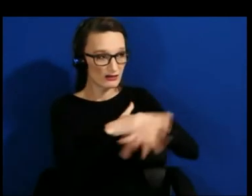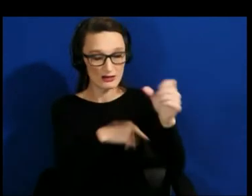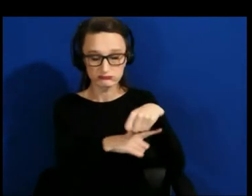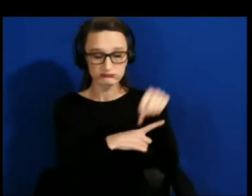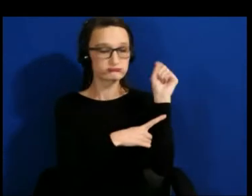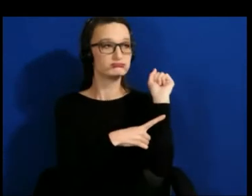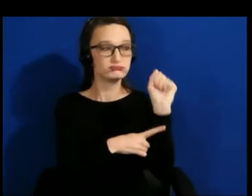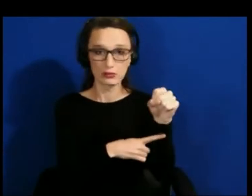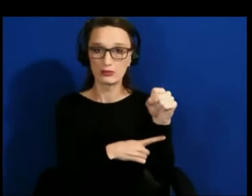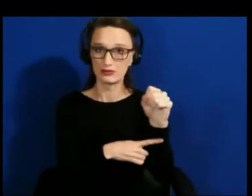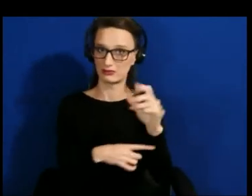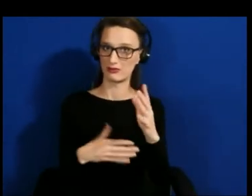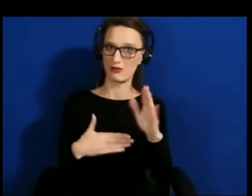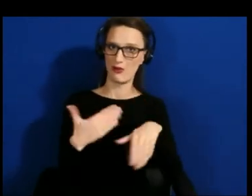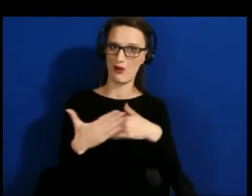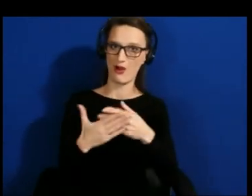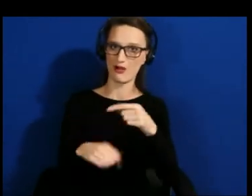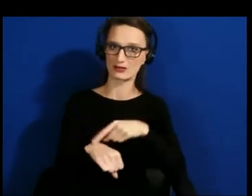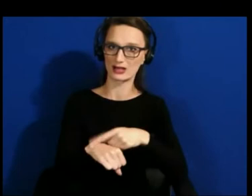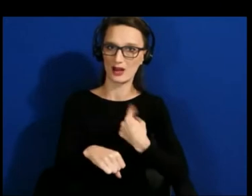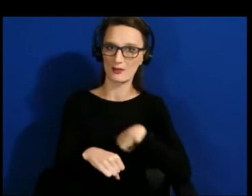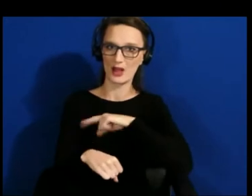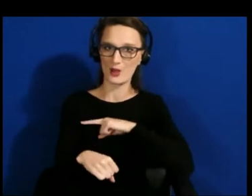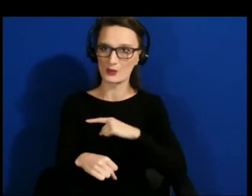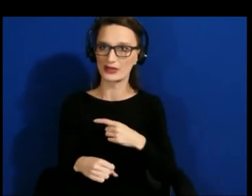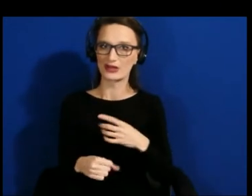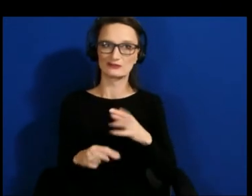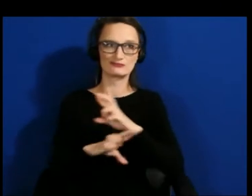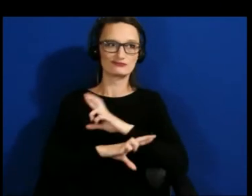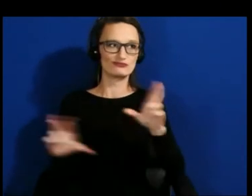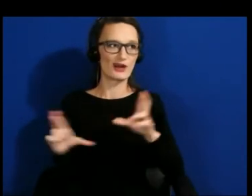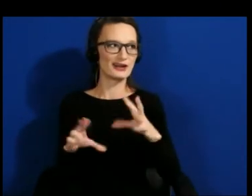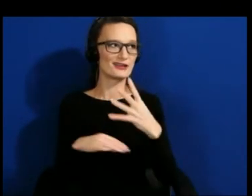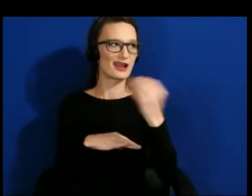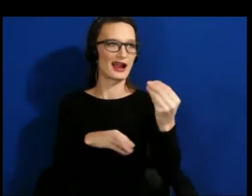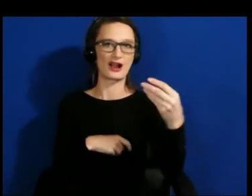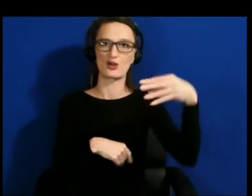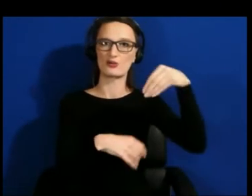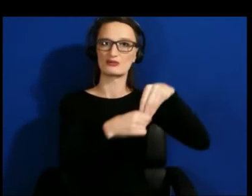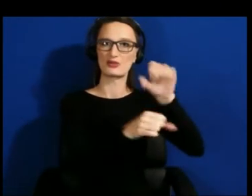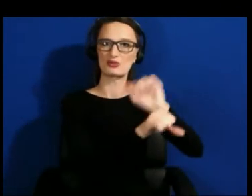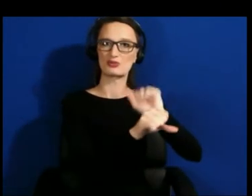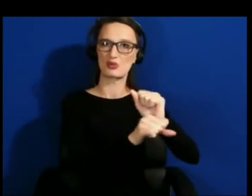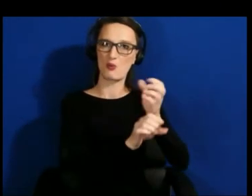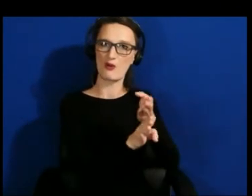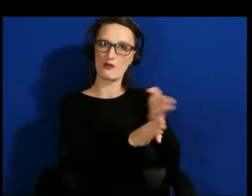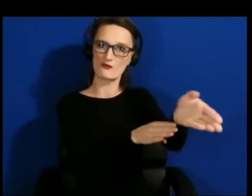workforce and this new world at such a different way but it's completely converting virtual and